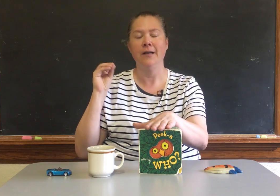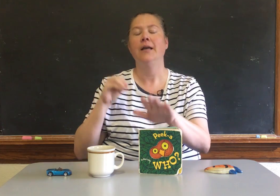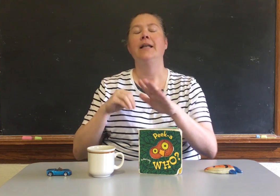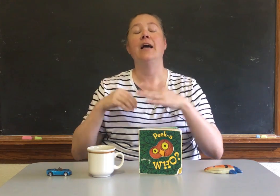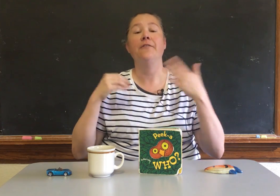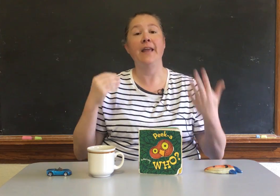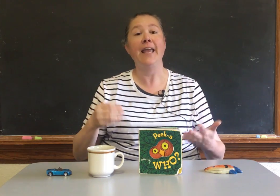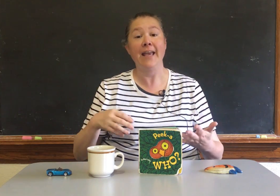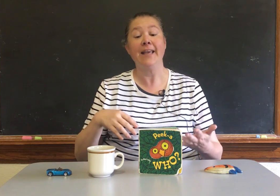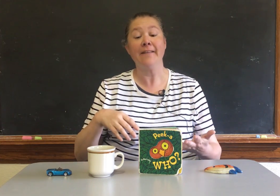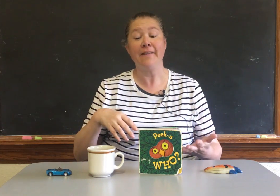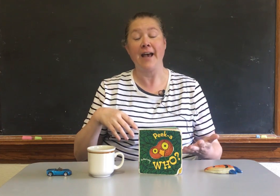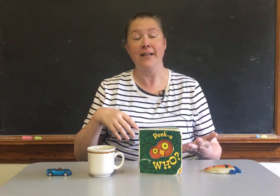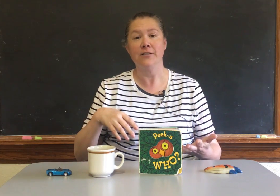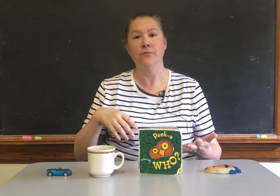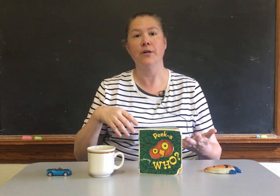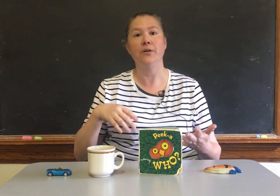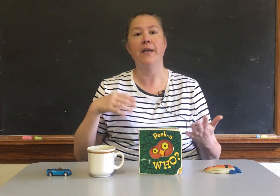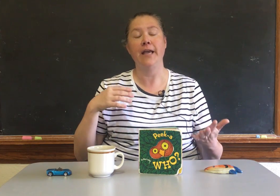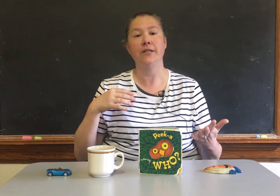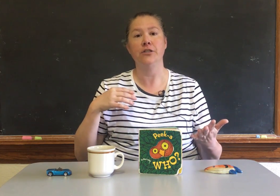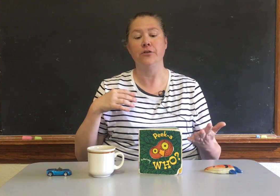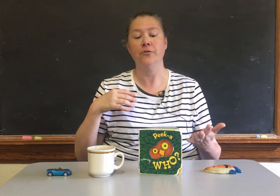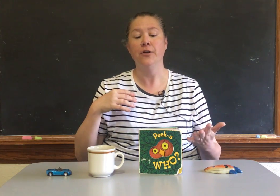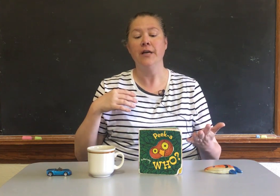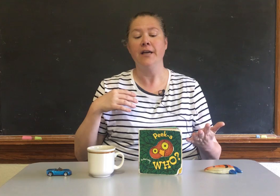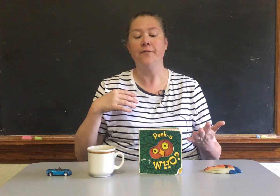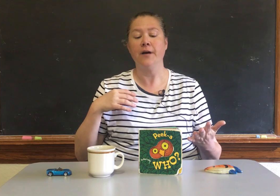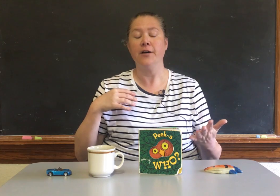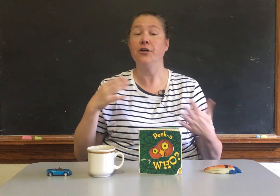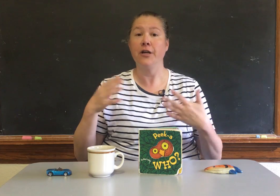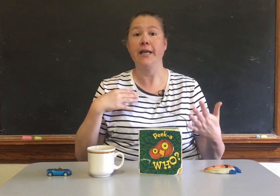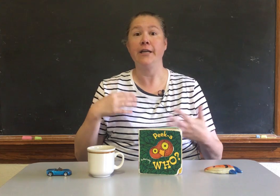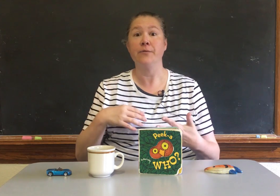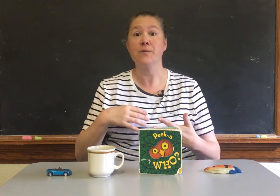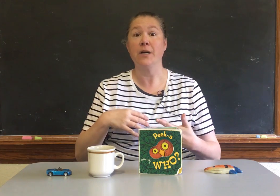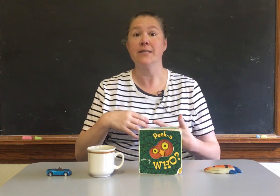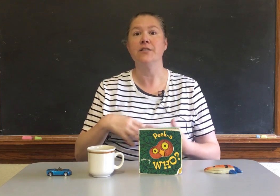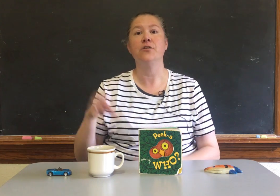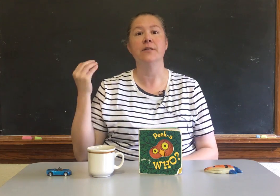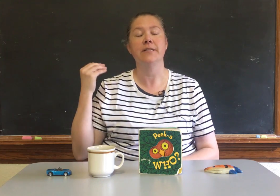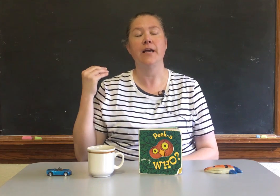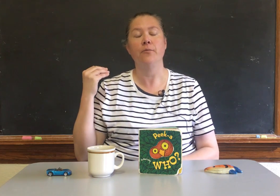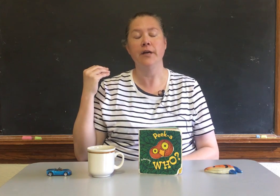now if they can't get that what you can do if You're not getting responses you can say well